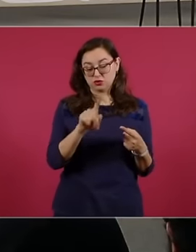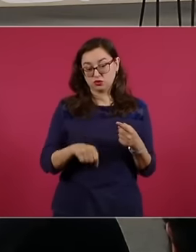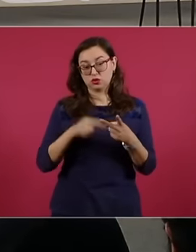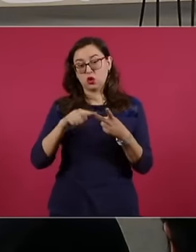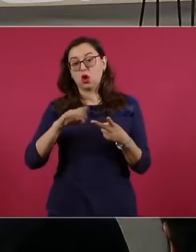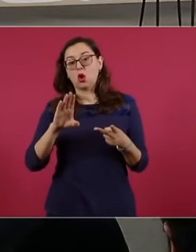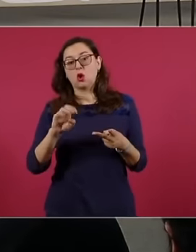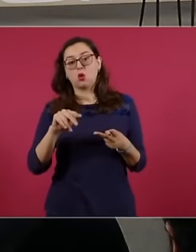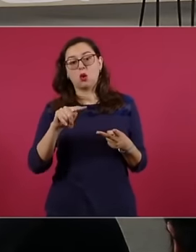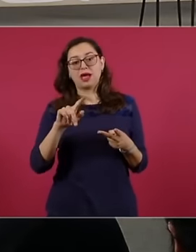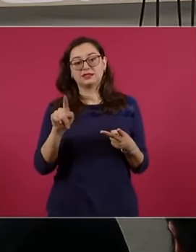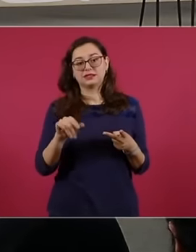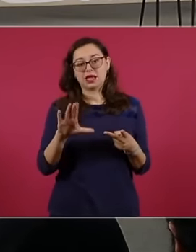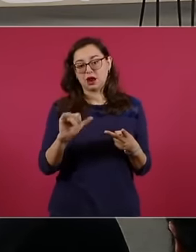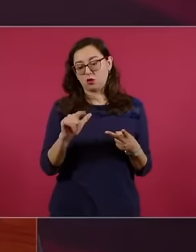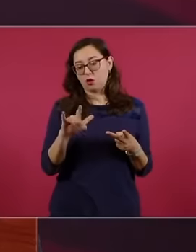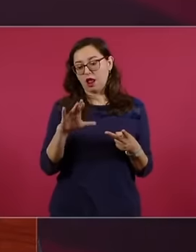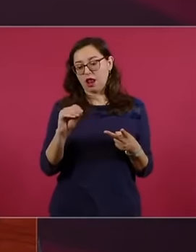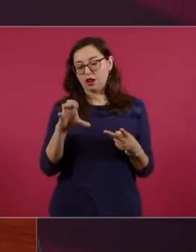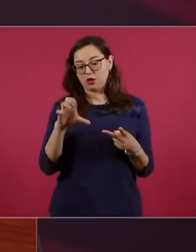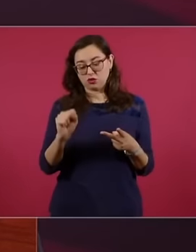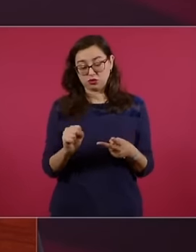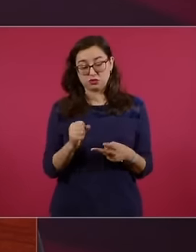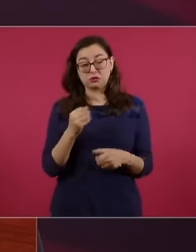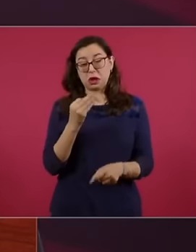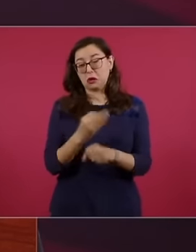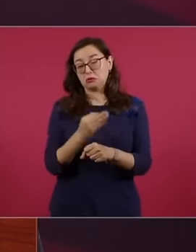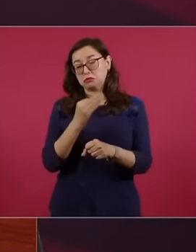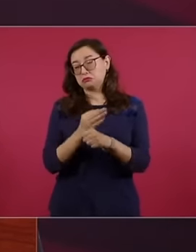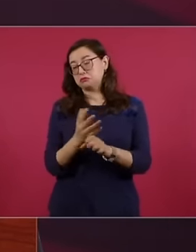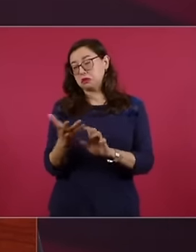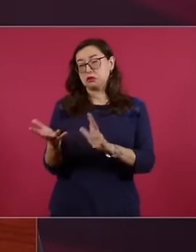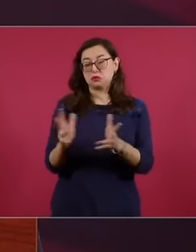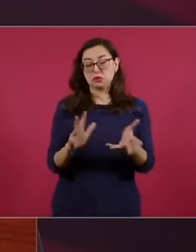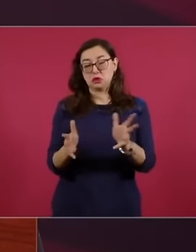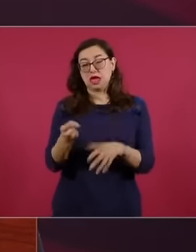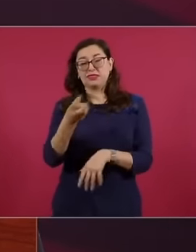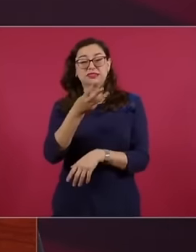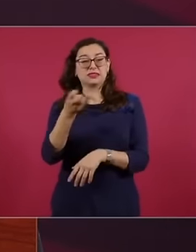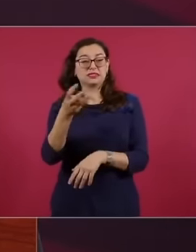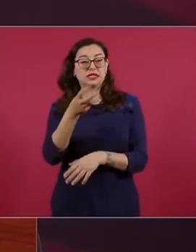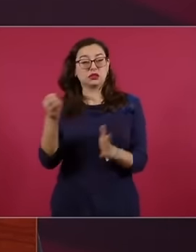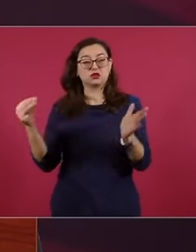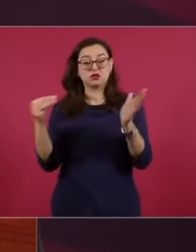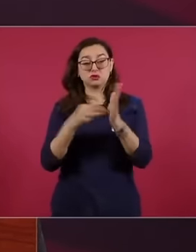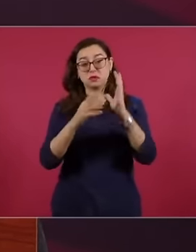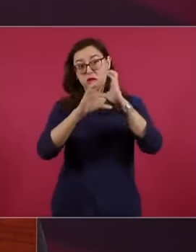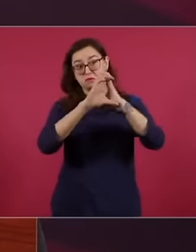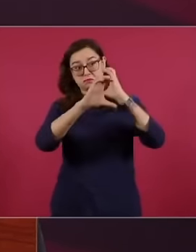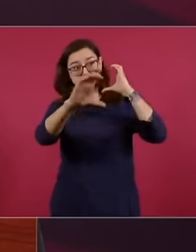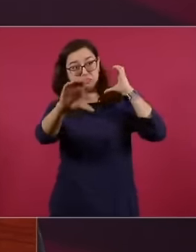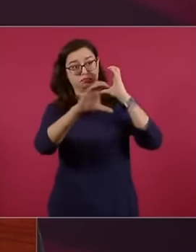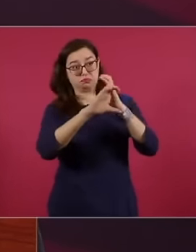have the capacity to move close to 300,000 containers today. per year, when they reach